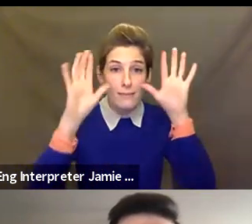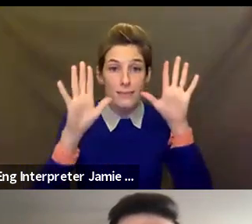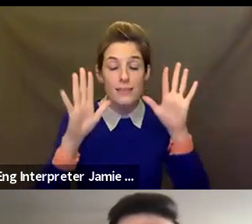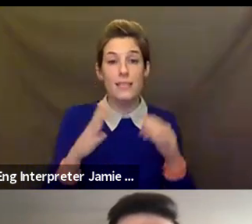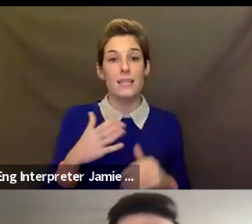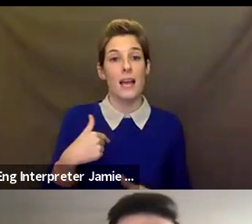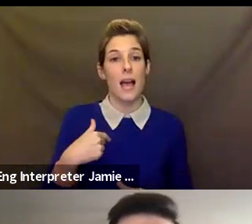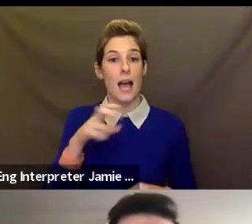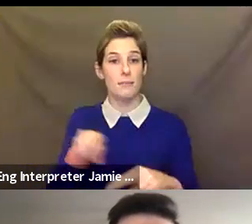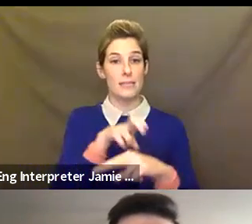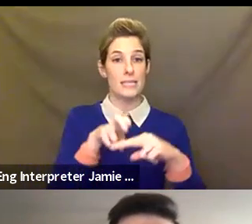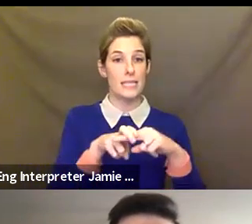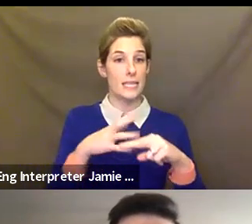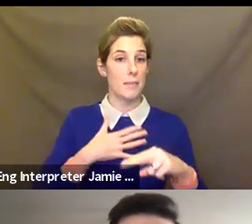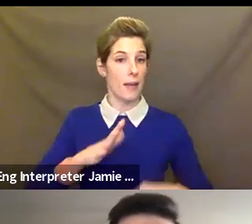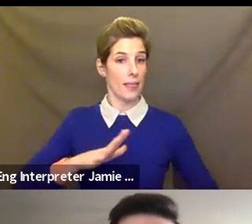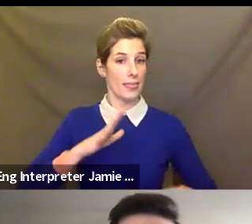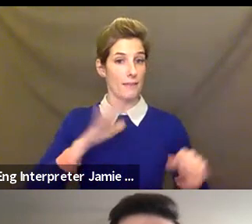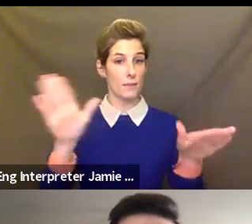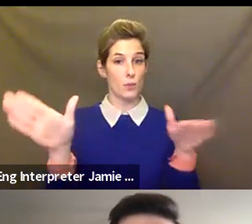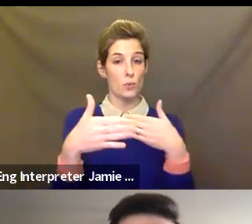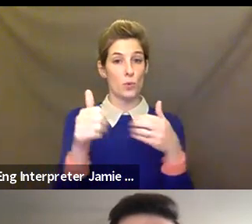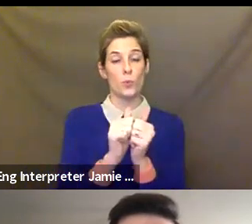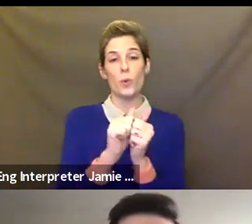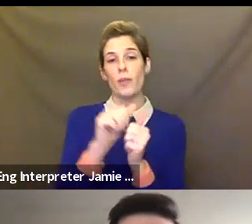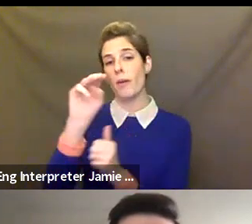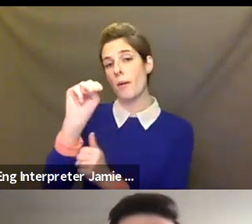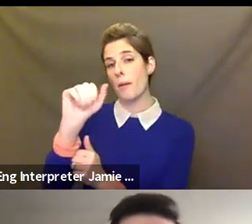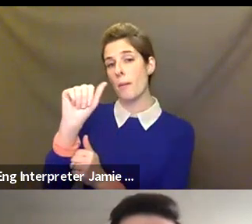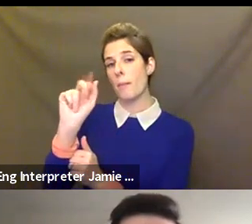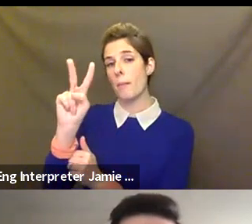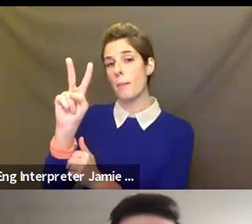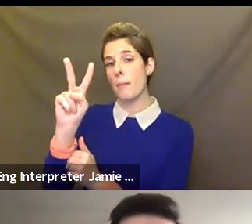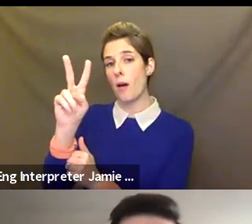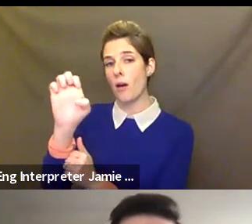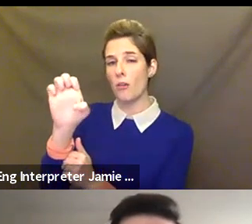mauve color background wall. I work in a range of different